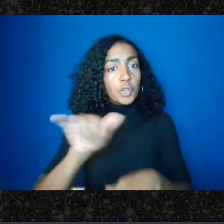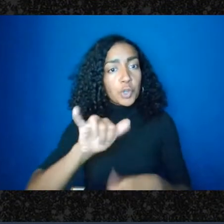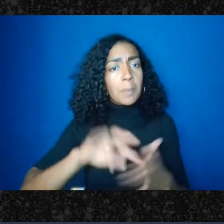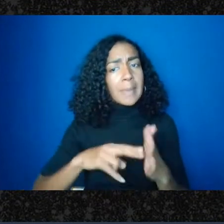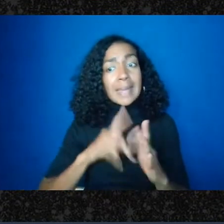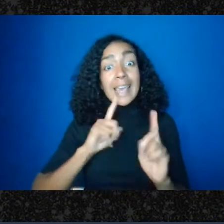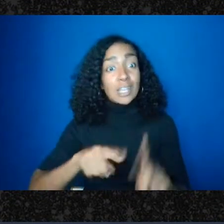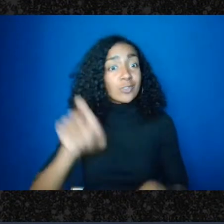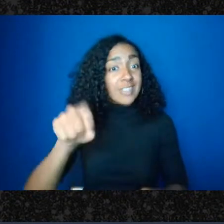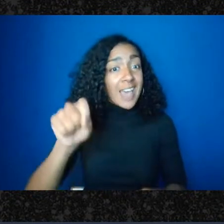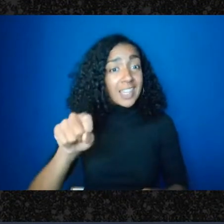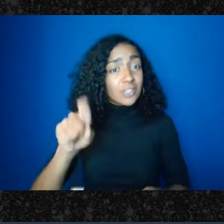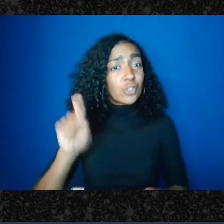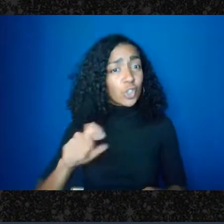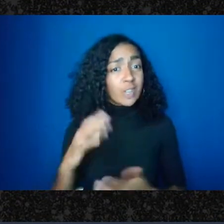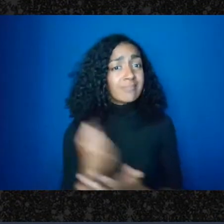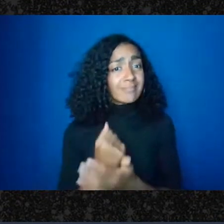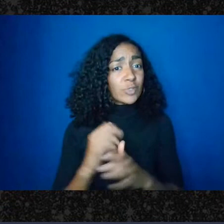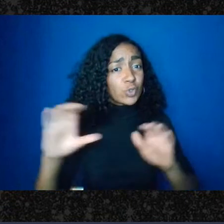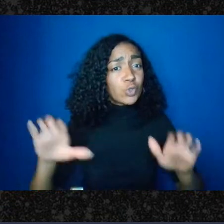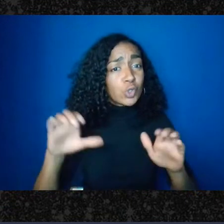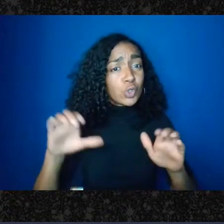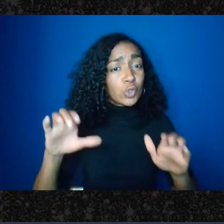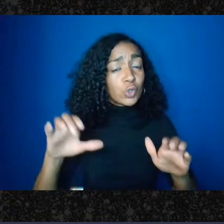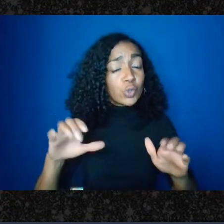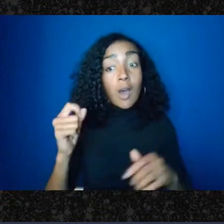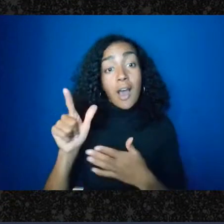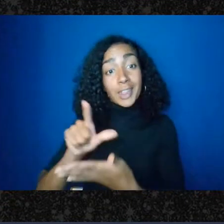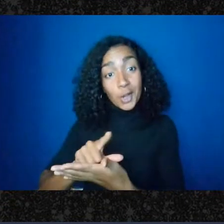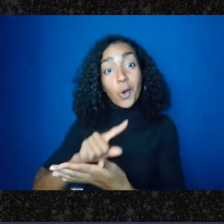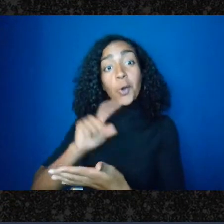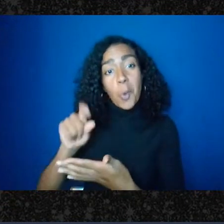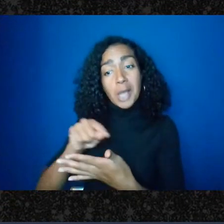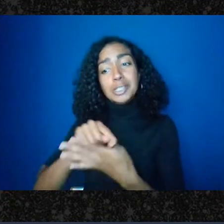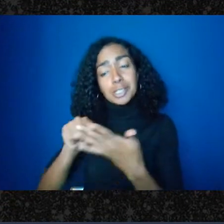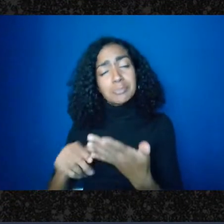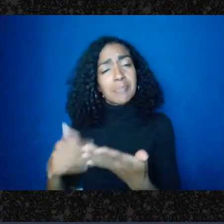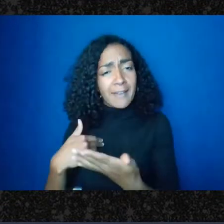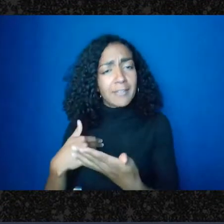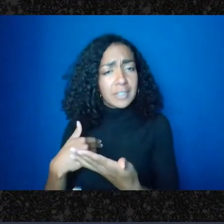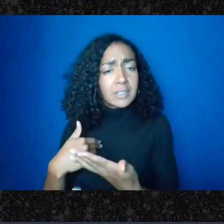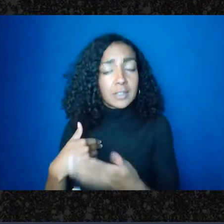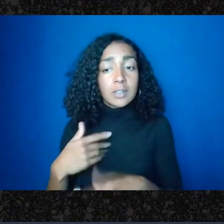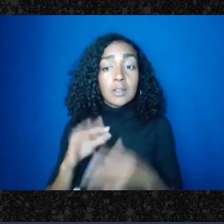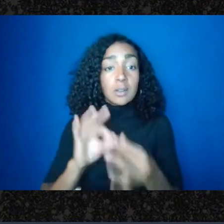you know, the legal questions. So as-as far as the tax implications of those activities,